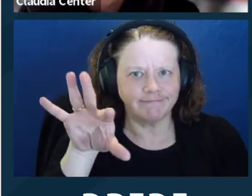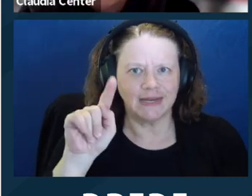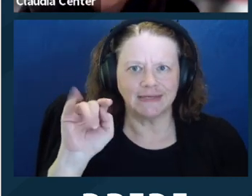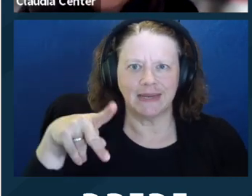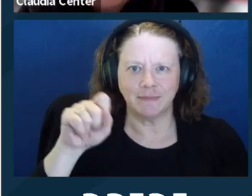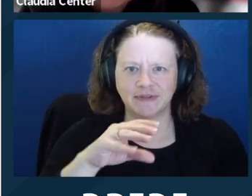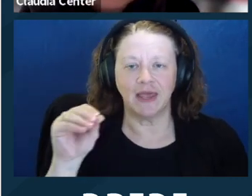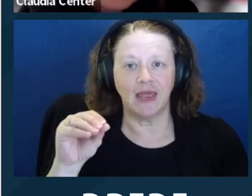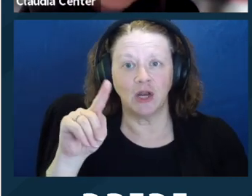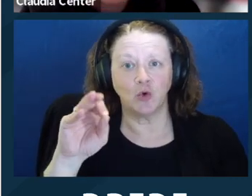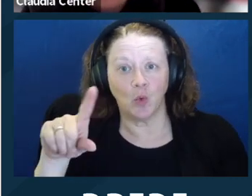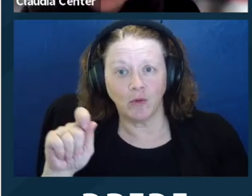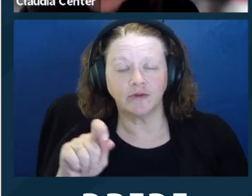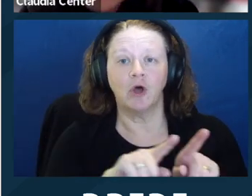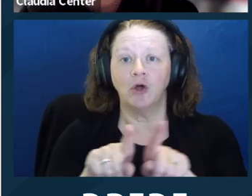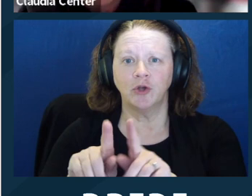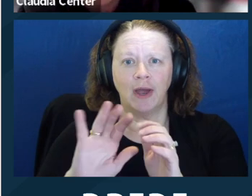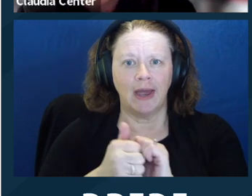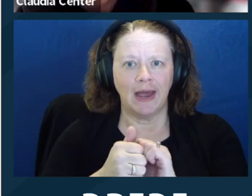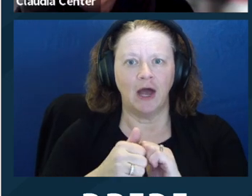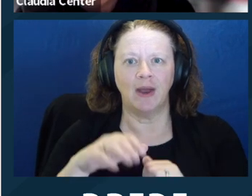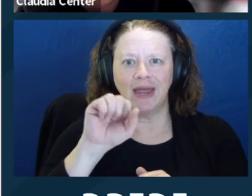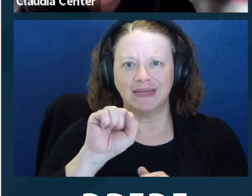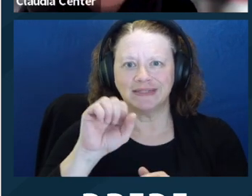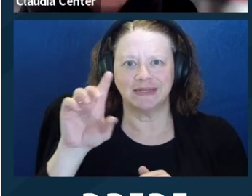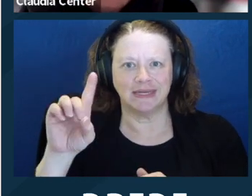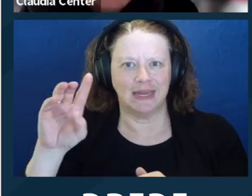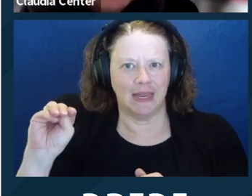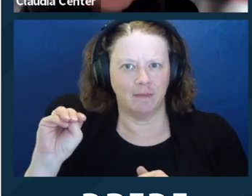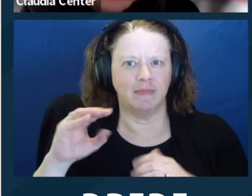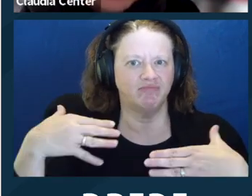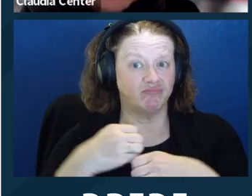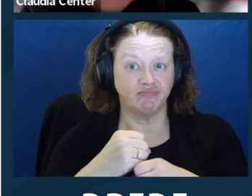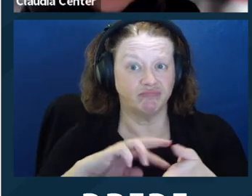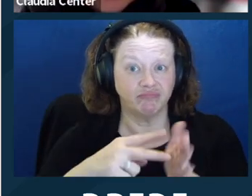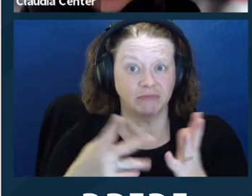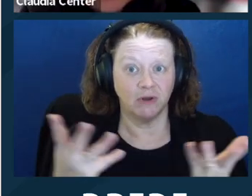may be a tool in your tool box for representing people with disabilities.